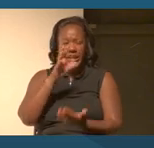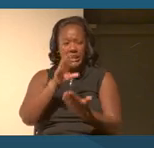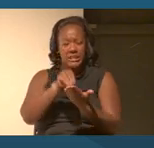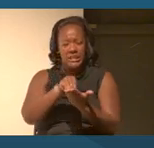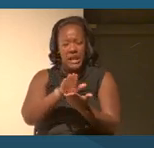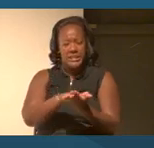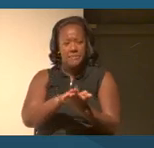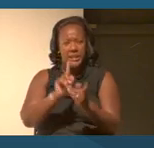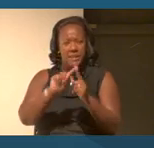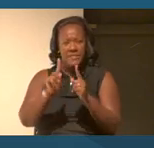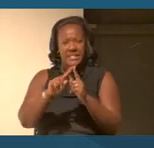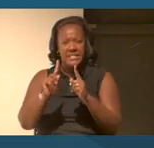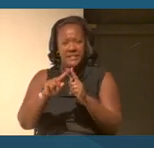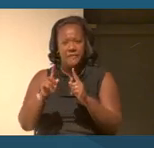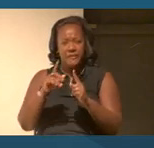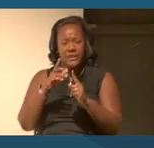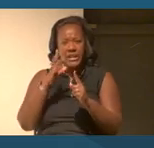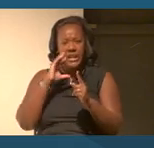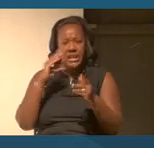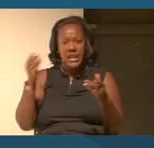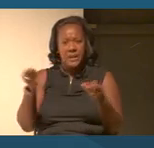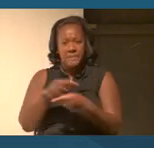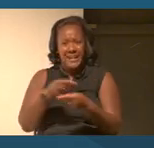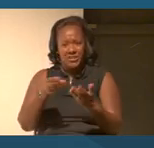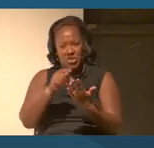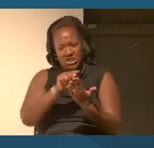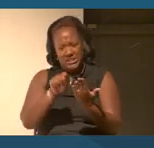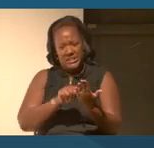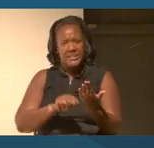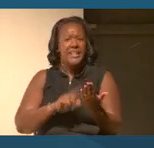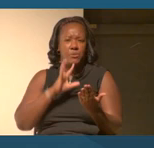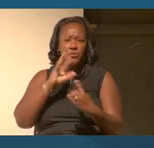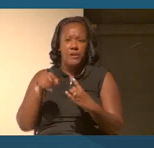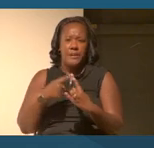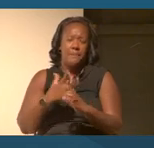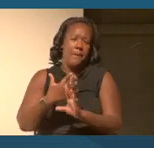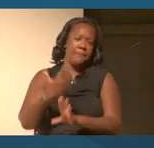that's what I was referring to earlier in my comments.